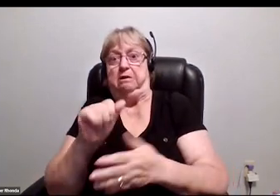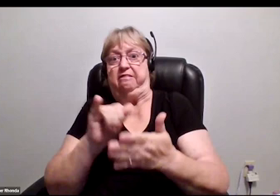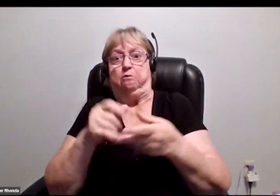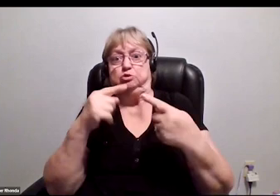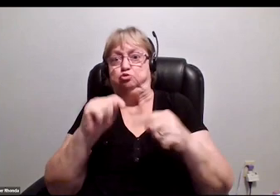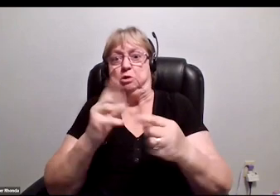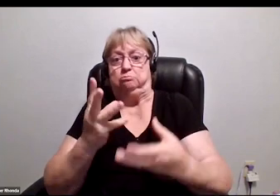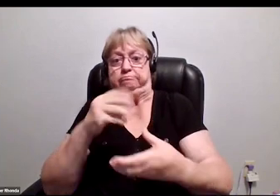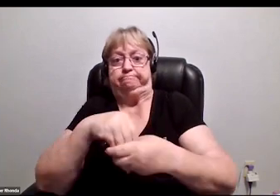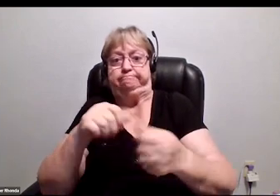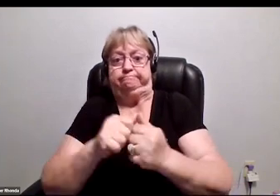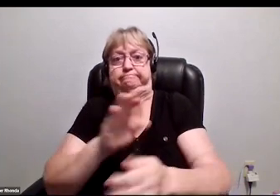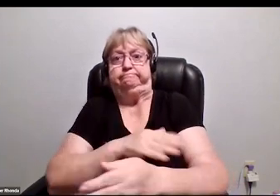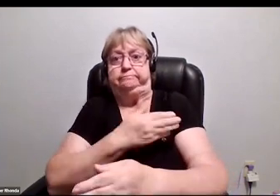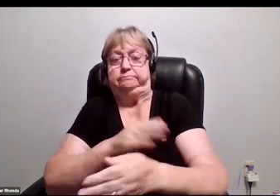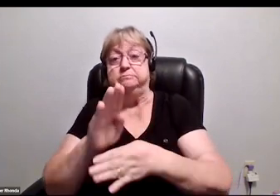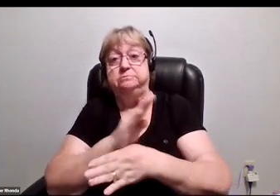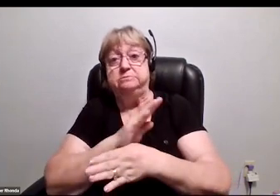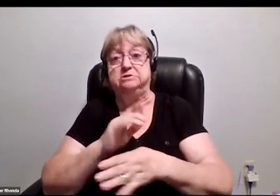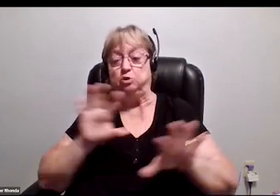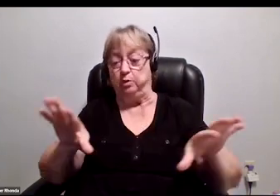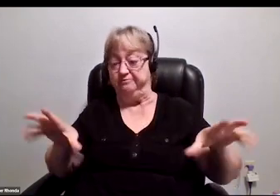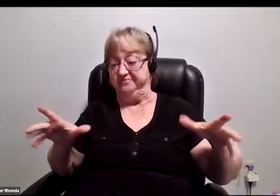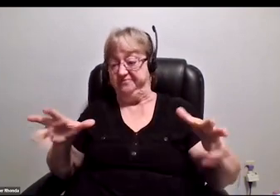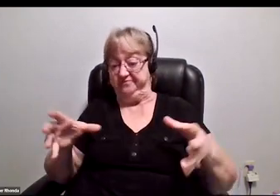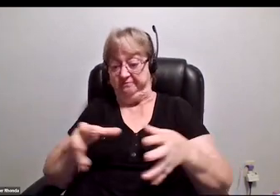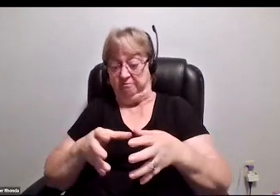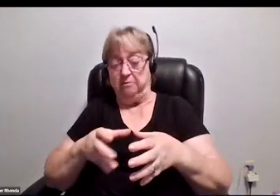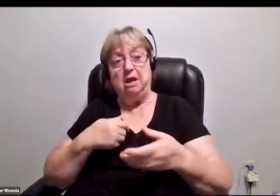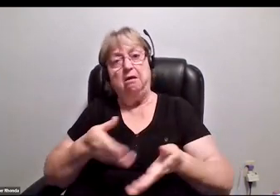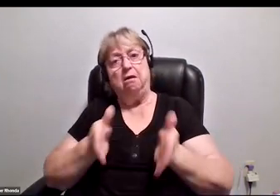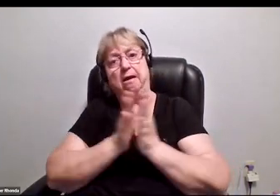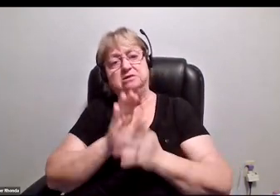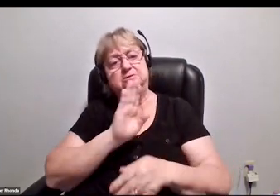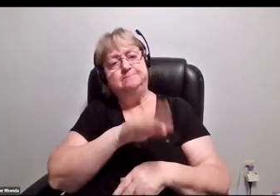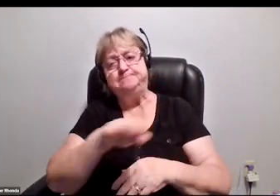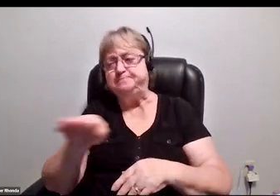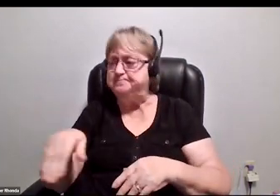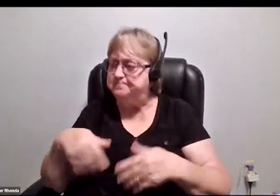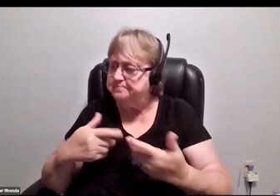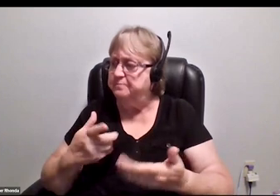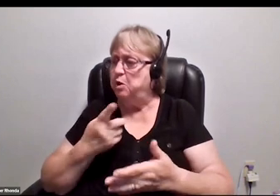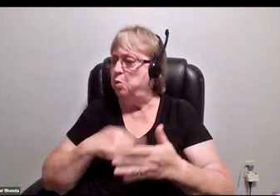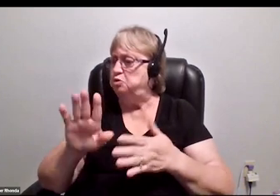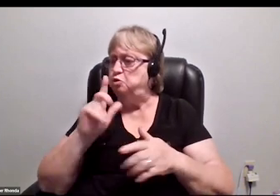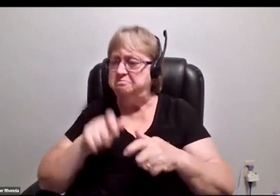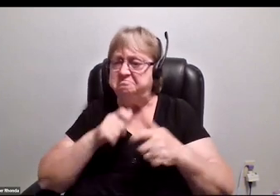to navigate music. We came together and I asked everybody, "What was the problem? What's your biggest issue?"